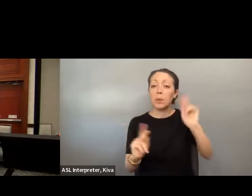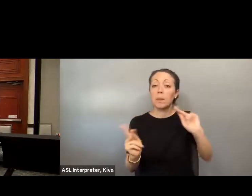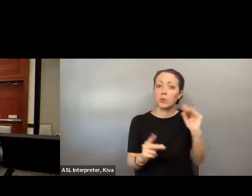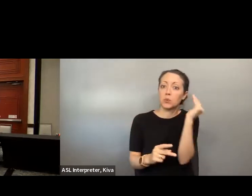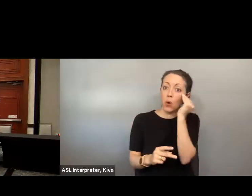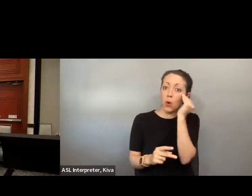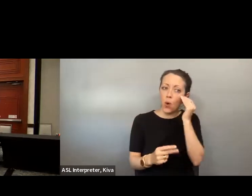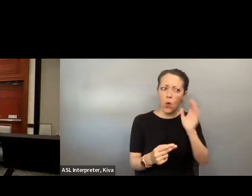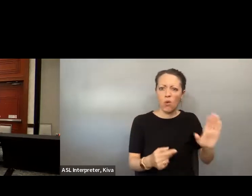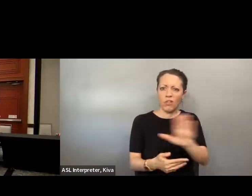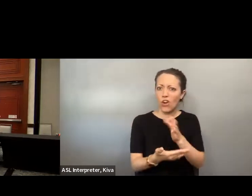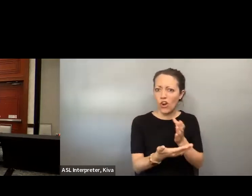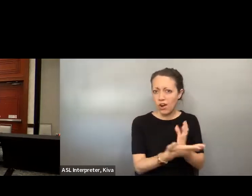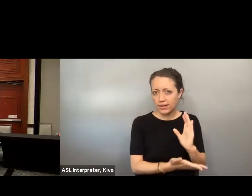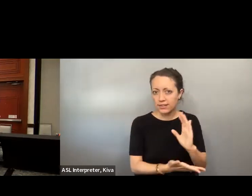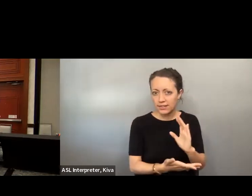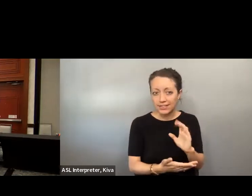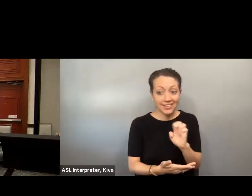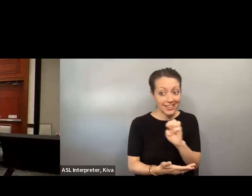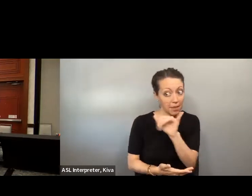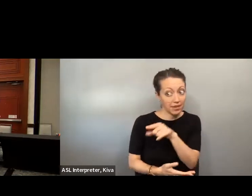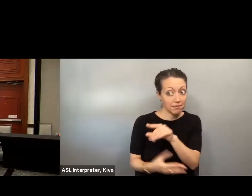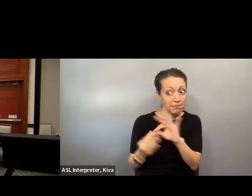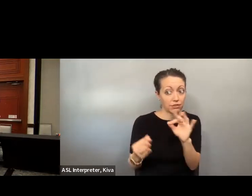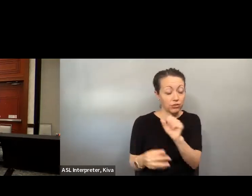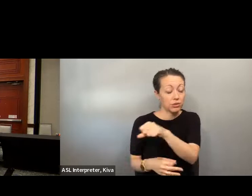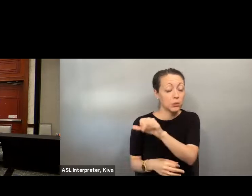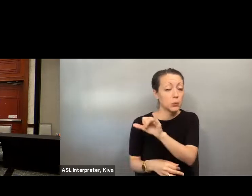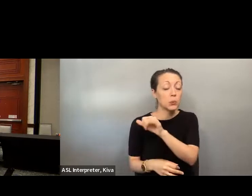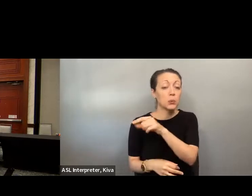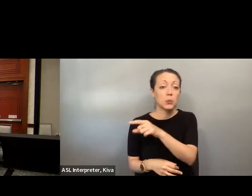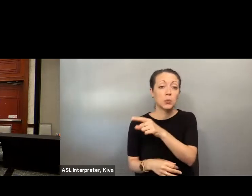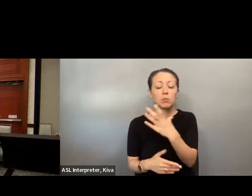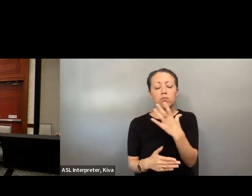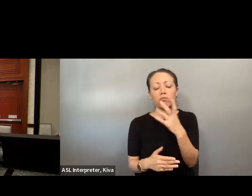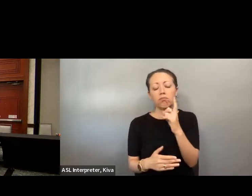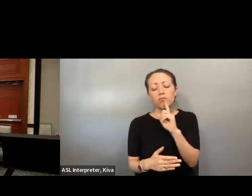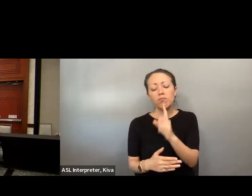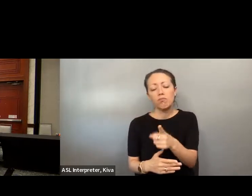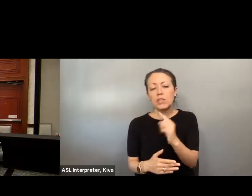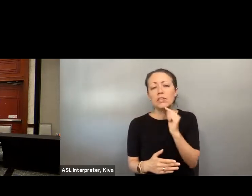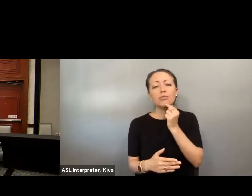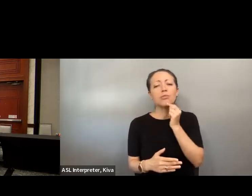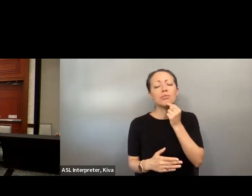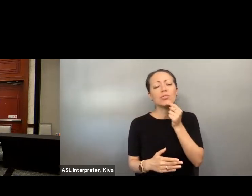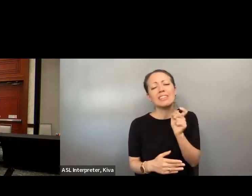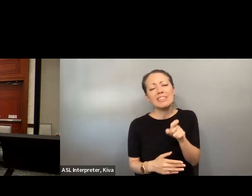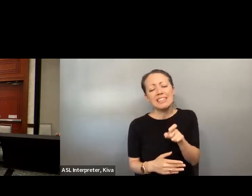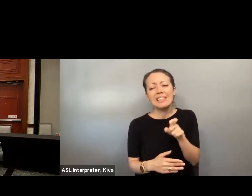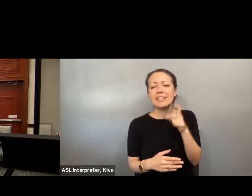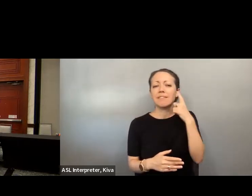's a need for education, both of policy makers and individuals to let them know what their rights are. And as policymakers, individuals to let them know what their rights are, and as Emily wore pointed out, there's an increased need, and especially great need for people with disabilities to tell.